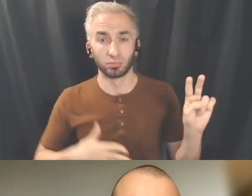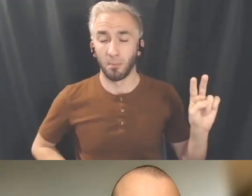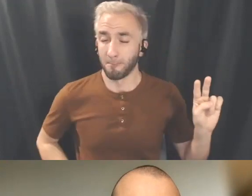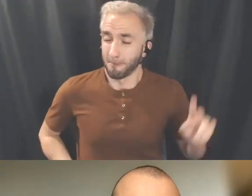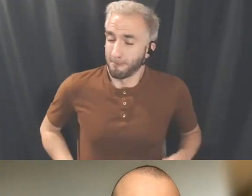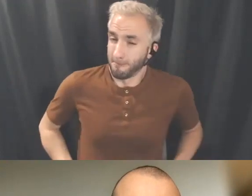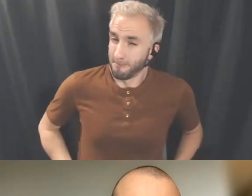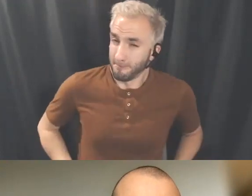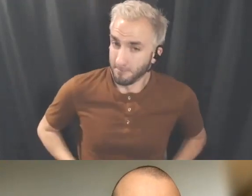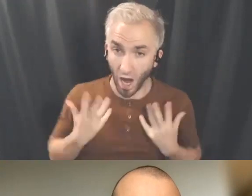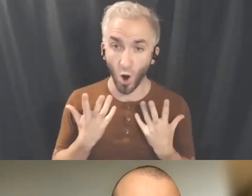for you as for myself.